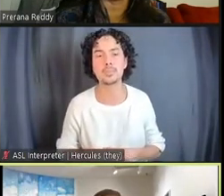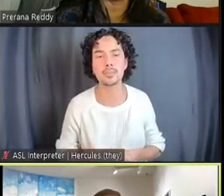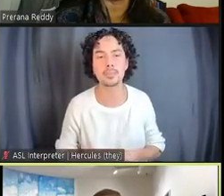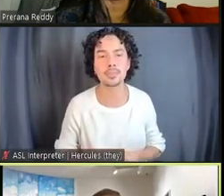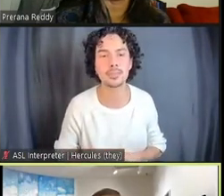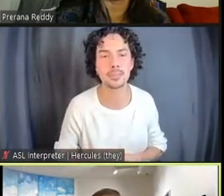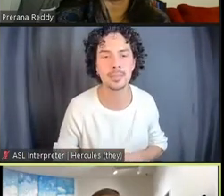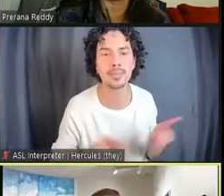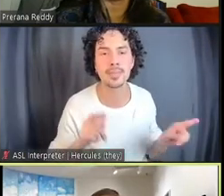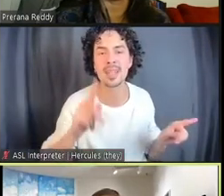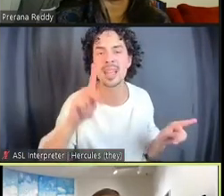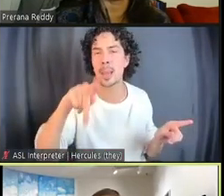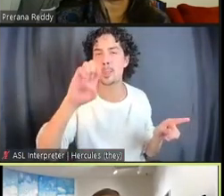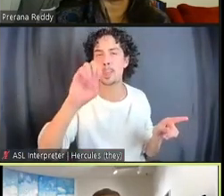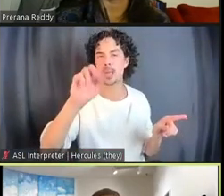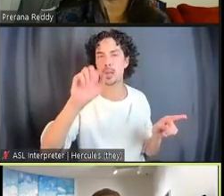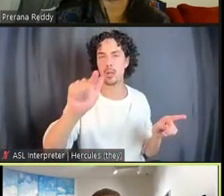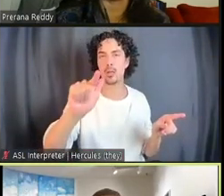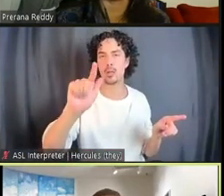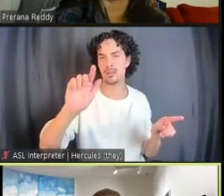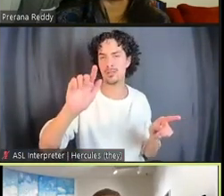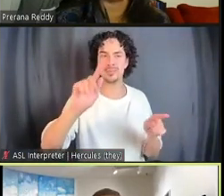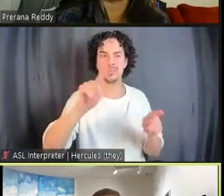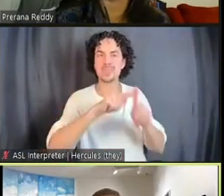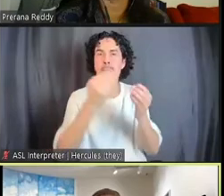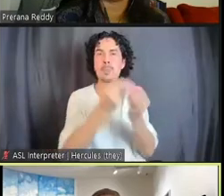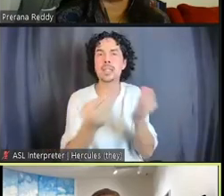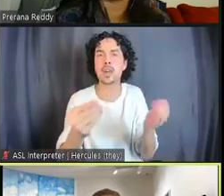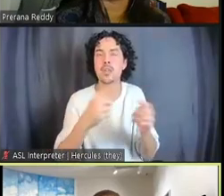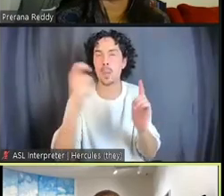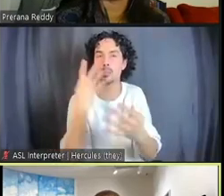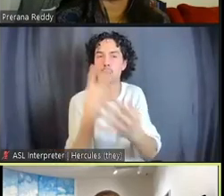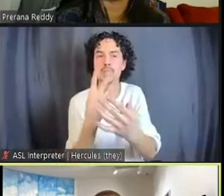is all the material constraints that imprisoned people have to make art and